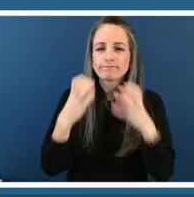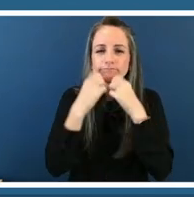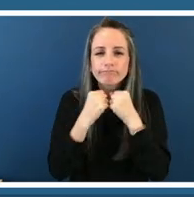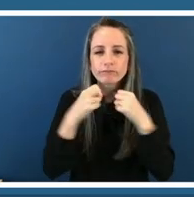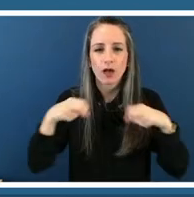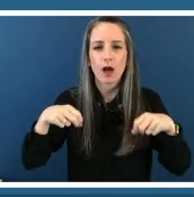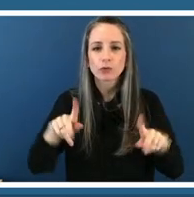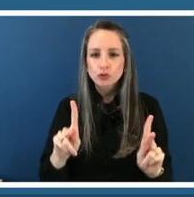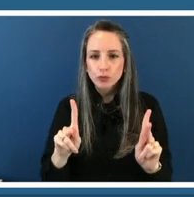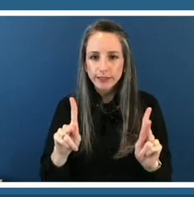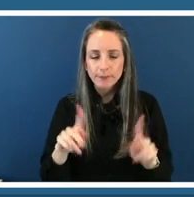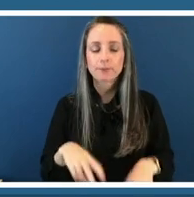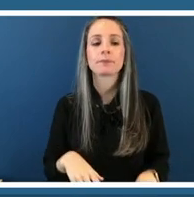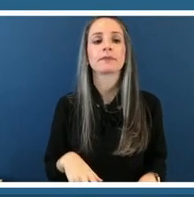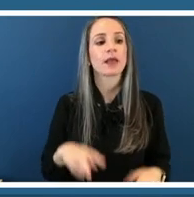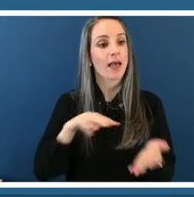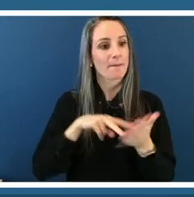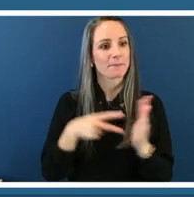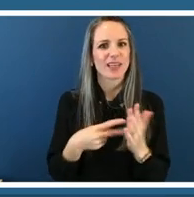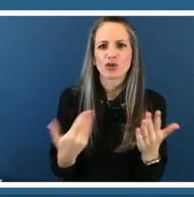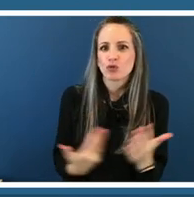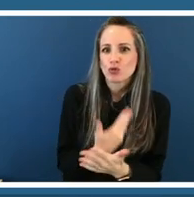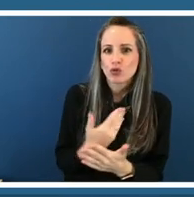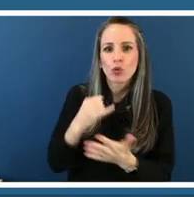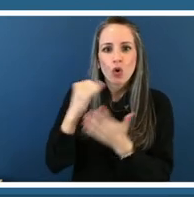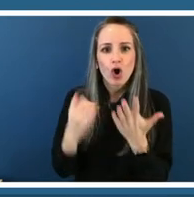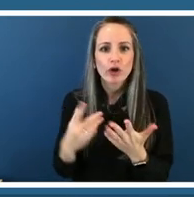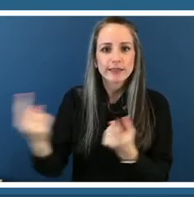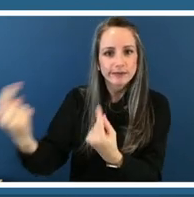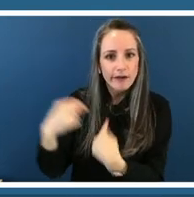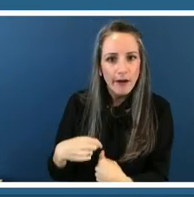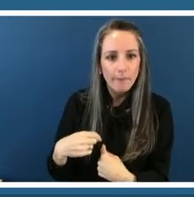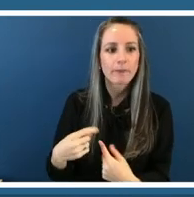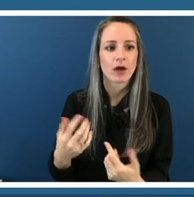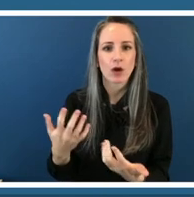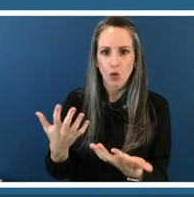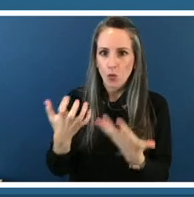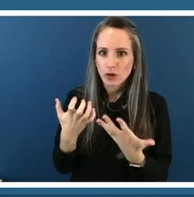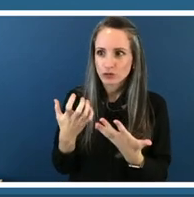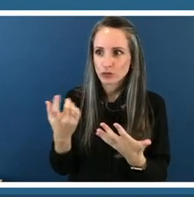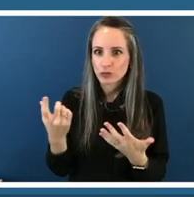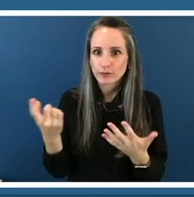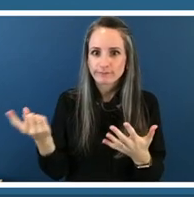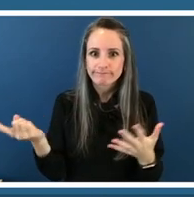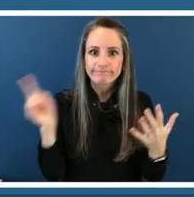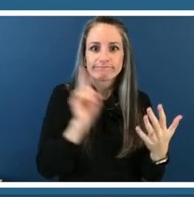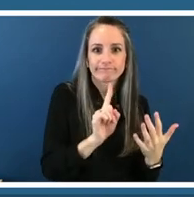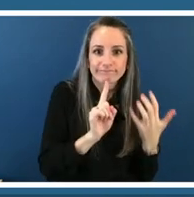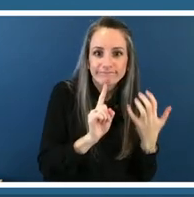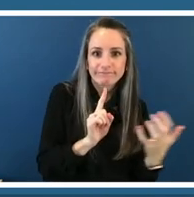you know new contemporary artists we try to get them in front of our students as